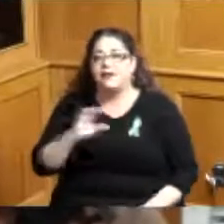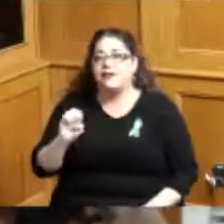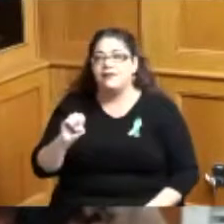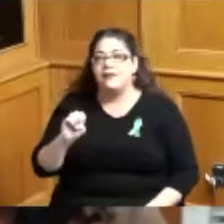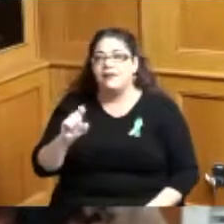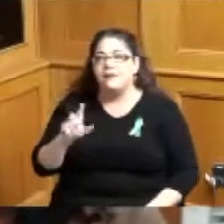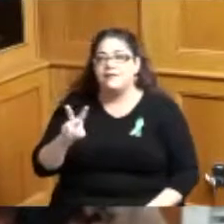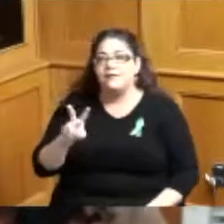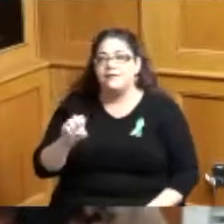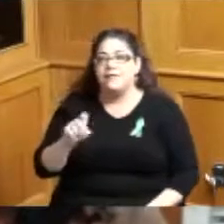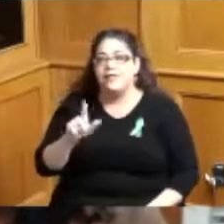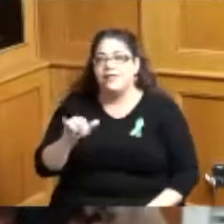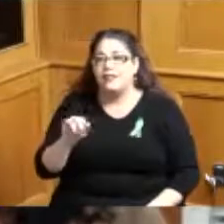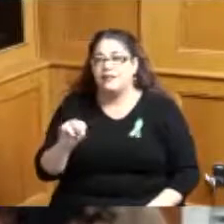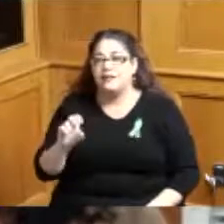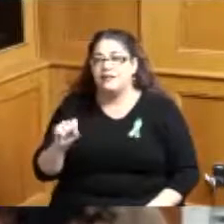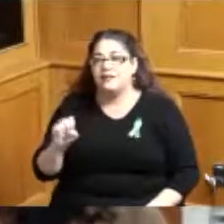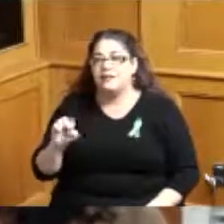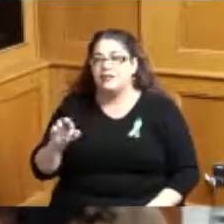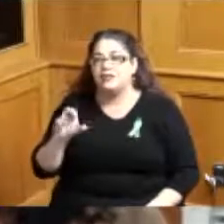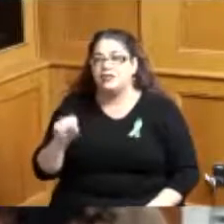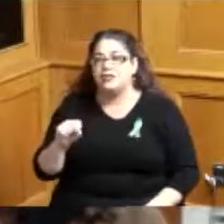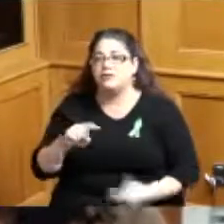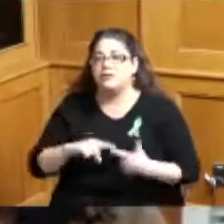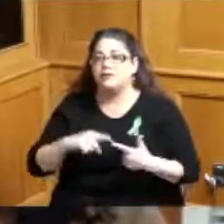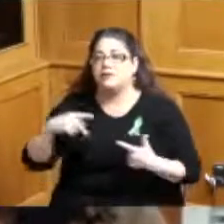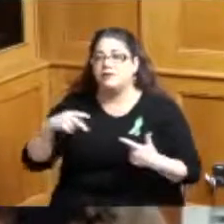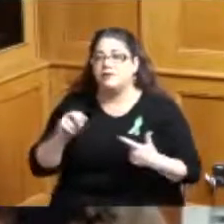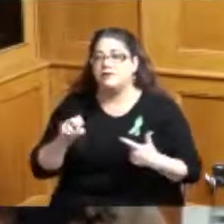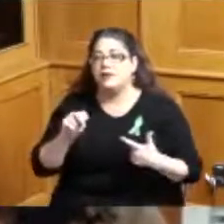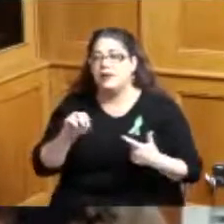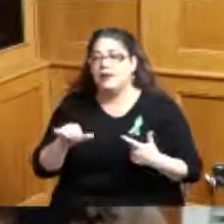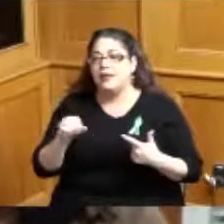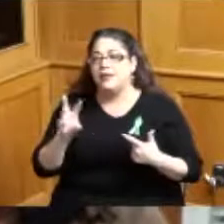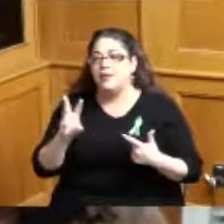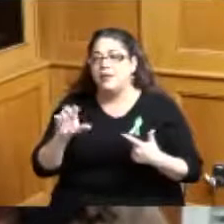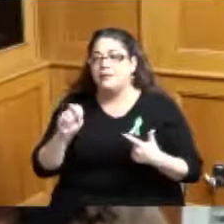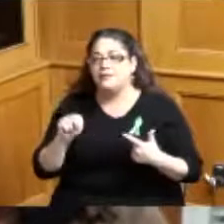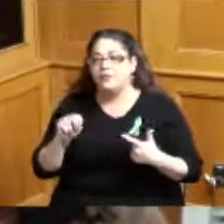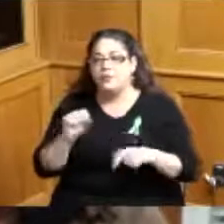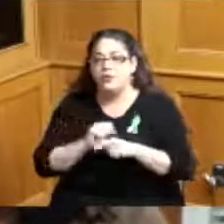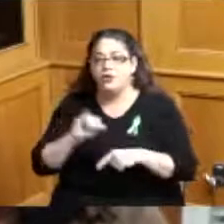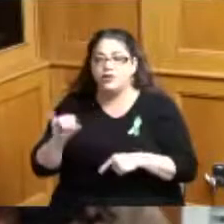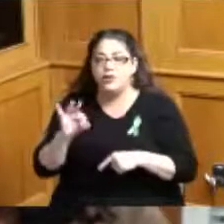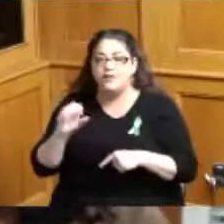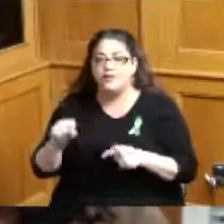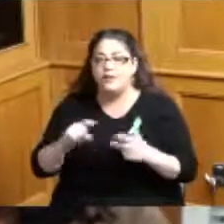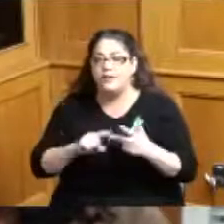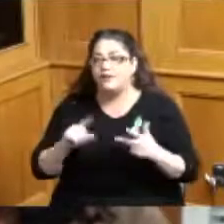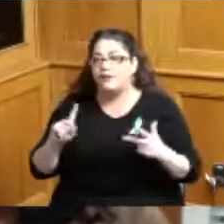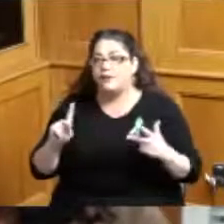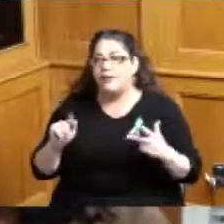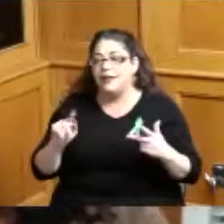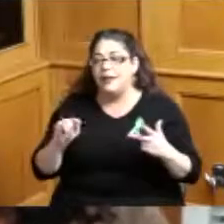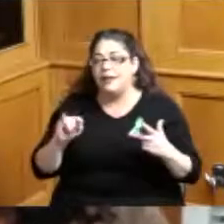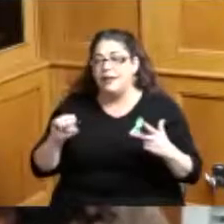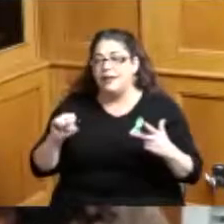at the Board we have Kenya Wilson who works at JFS we have Katie Yeager who works at Newpath and